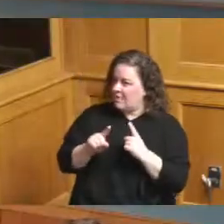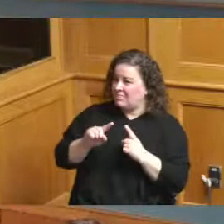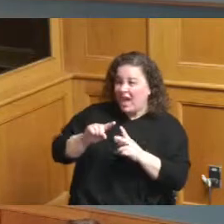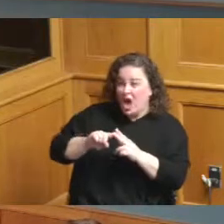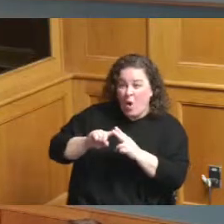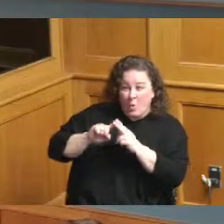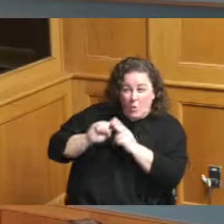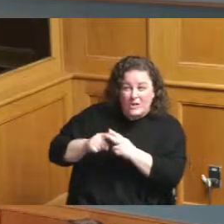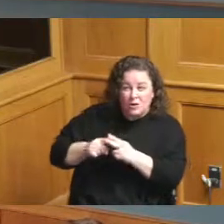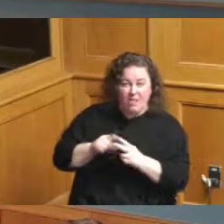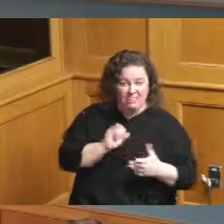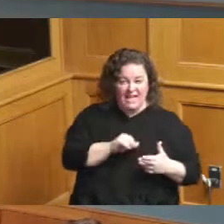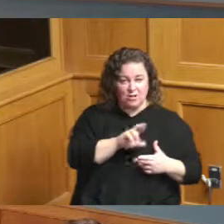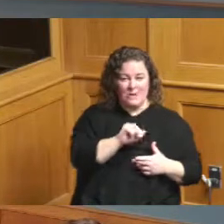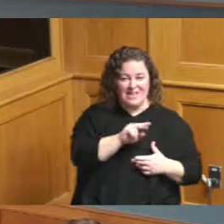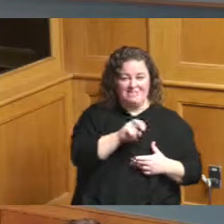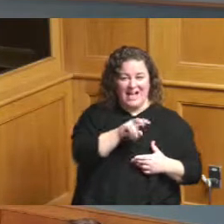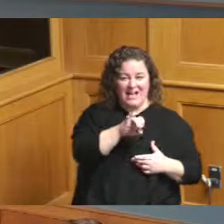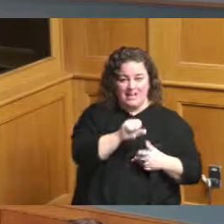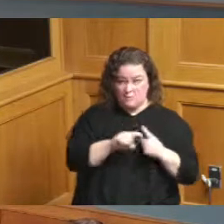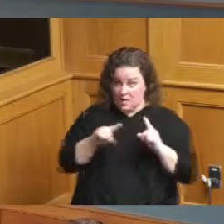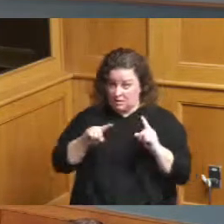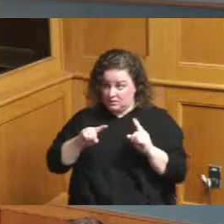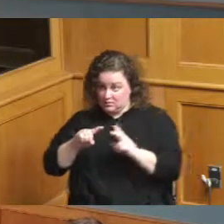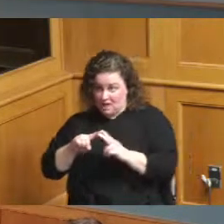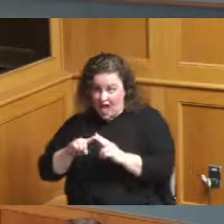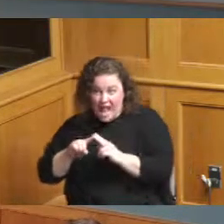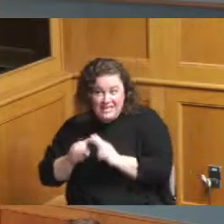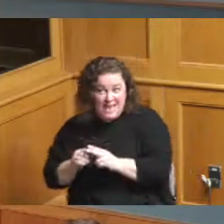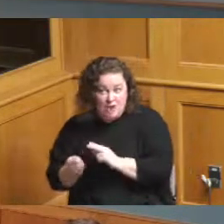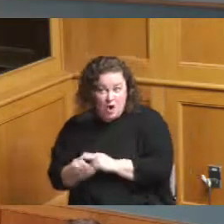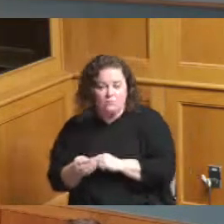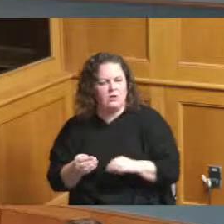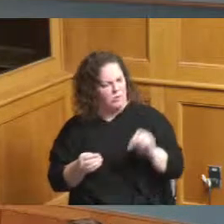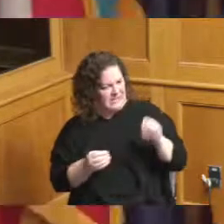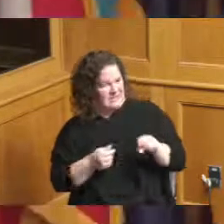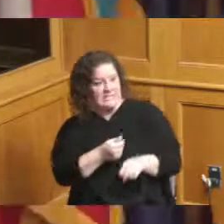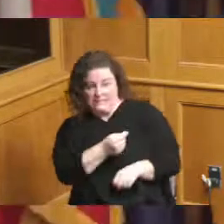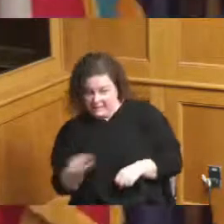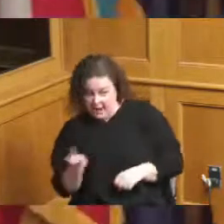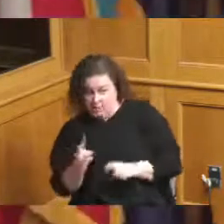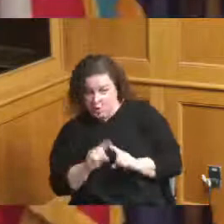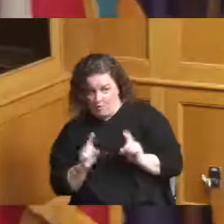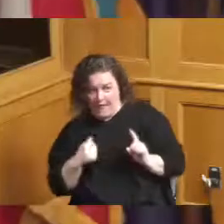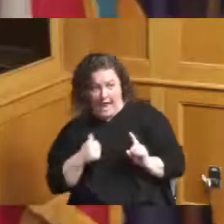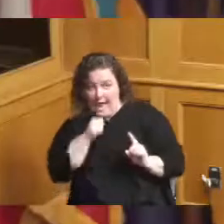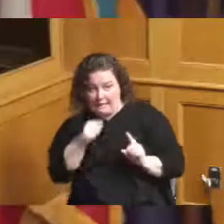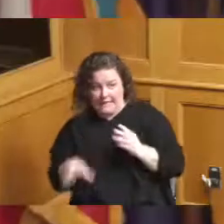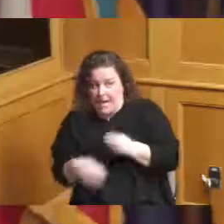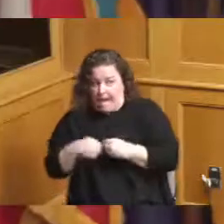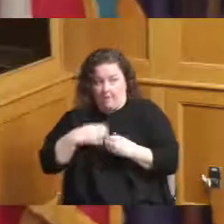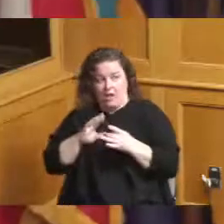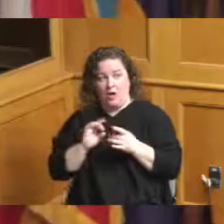at all there's several initial ones but I have not included my comments in them so I just want to